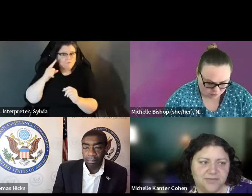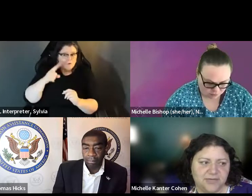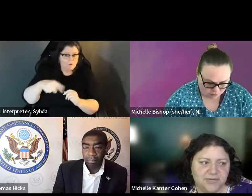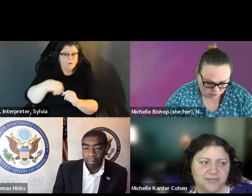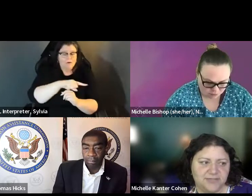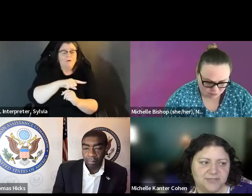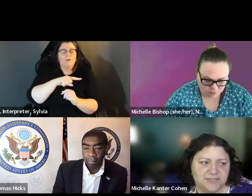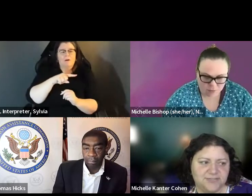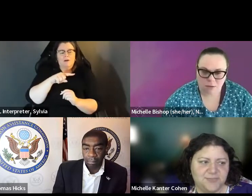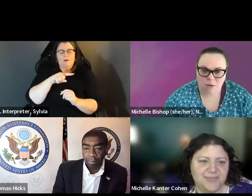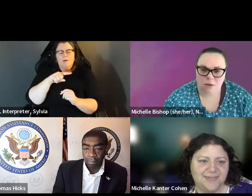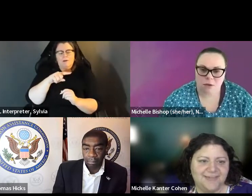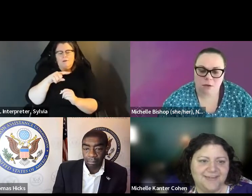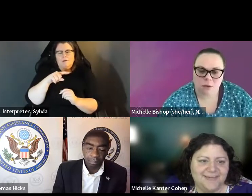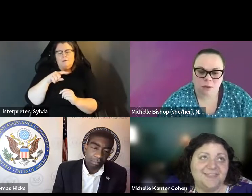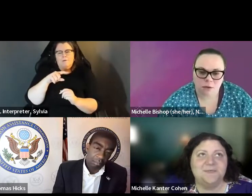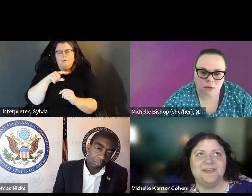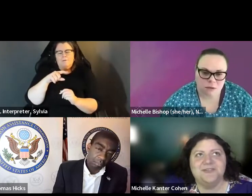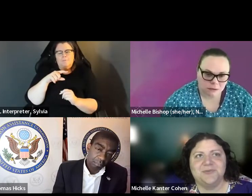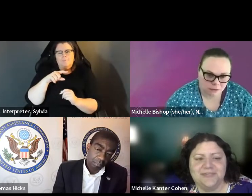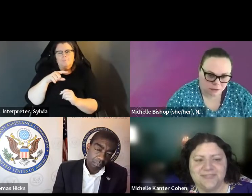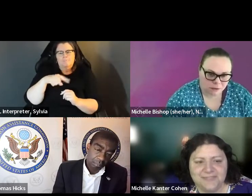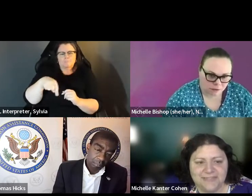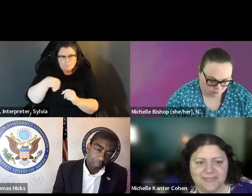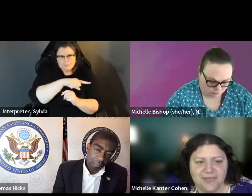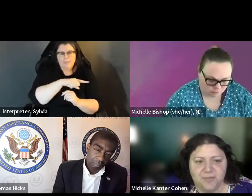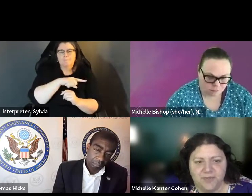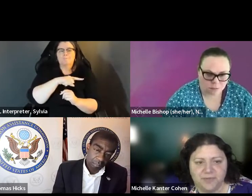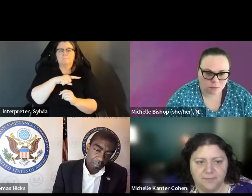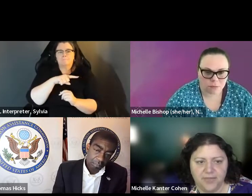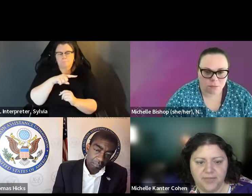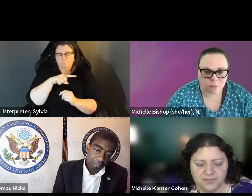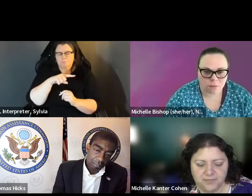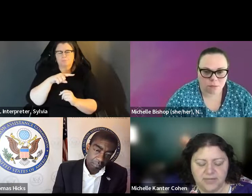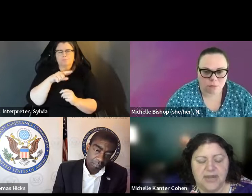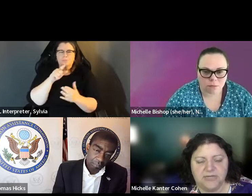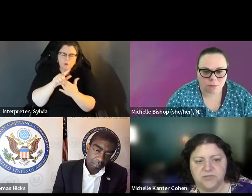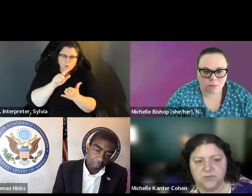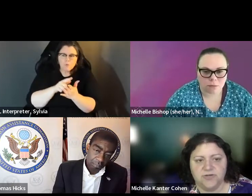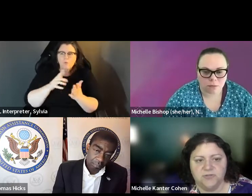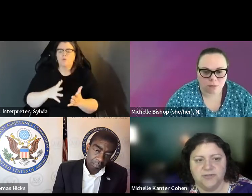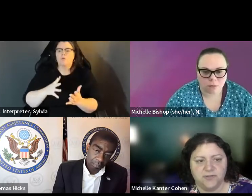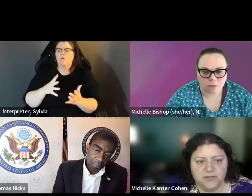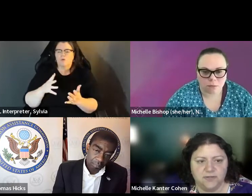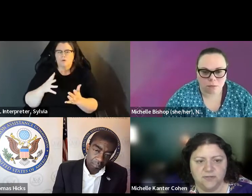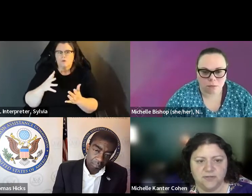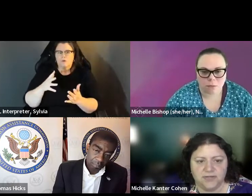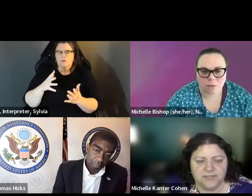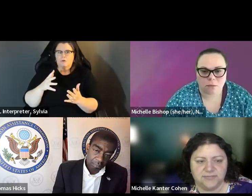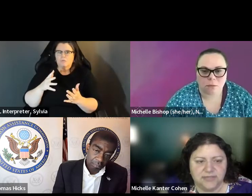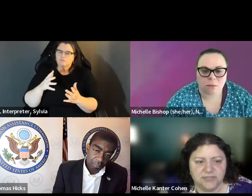you know, speaking out. So that is -- it's really important for the litigators to be able to -- to speak and